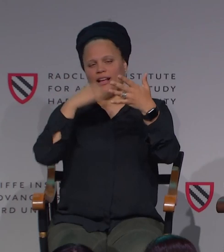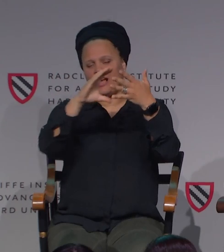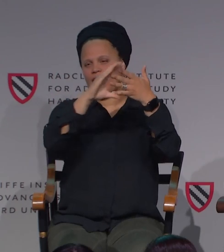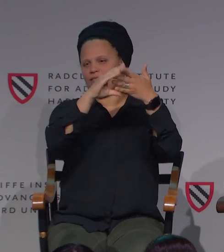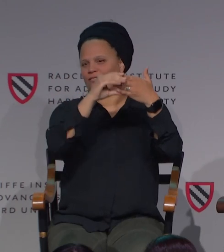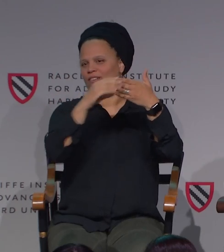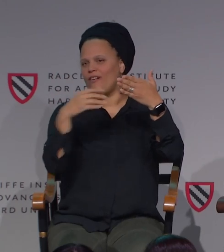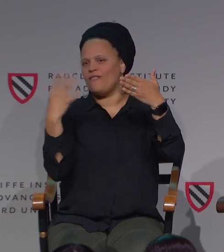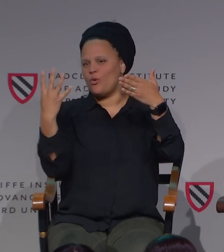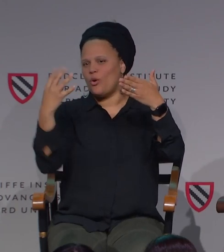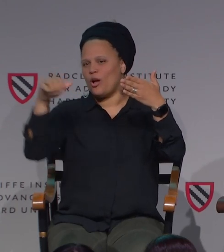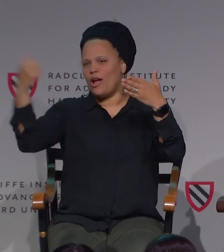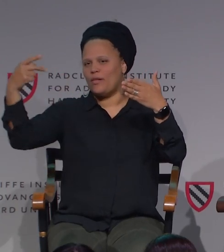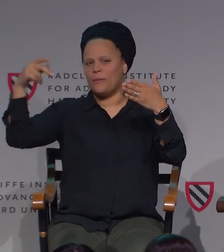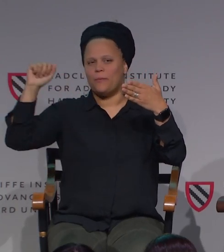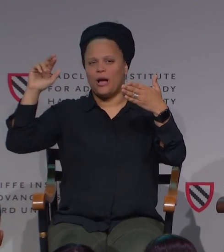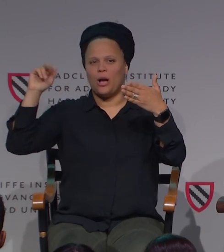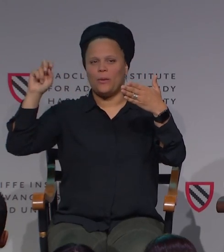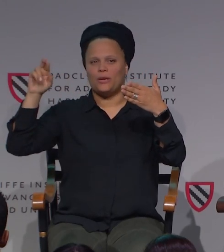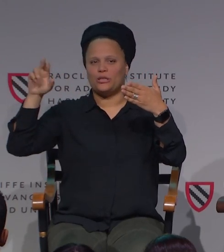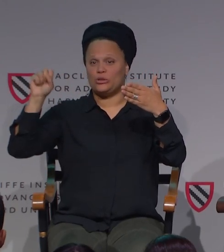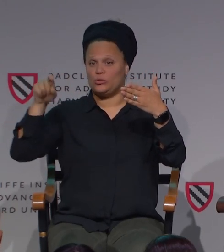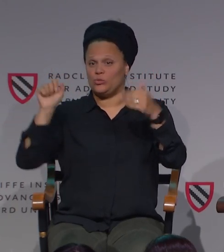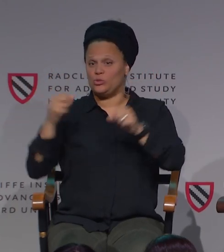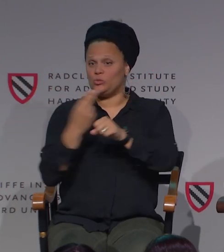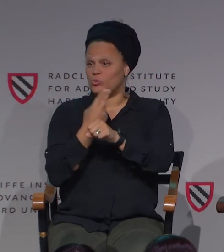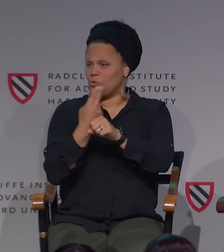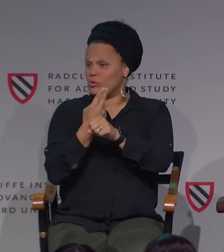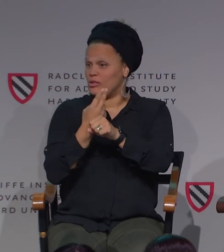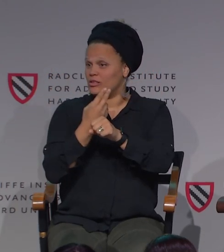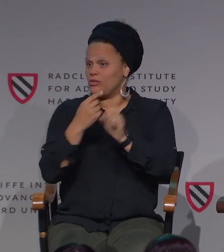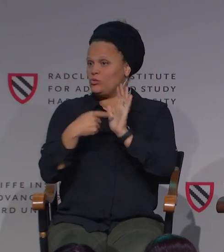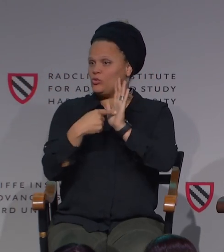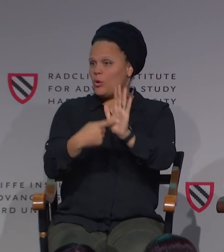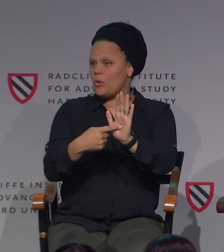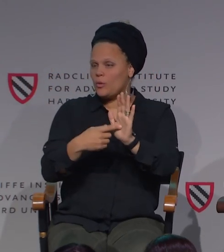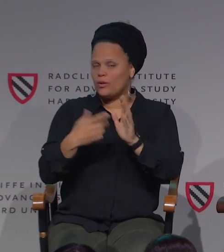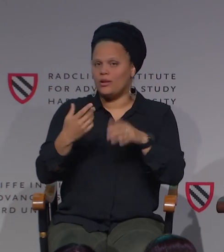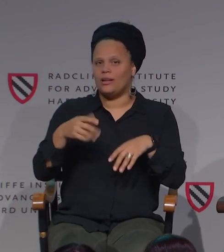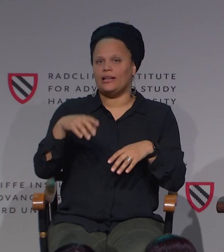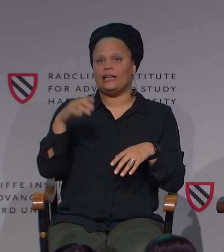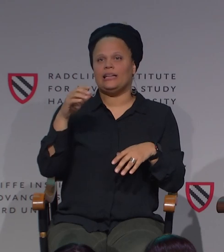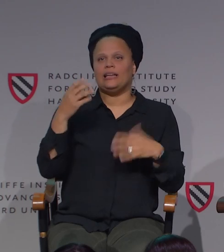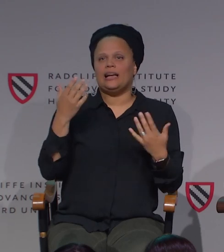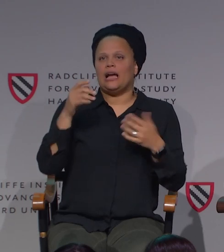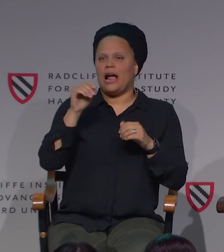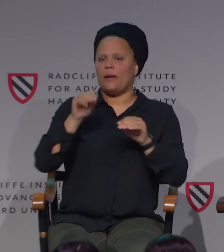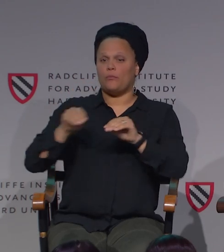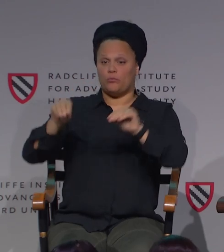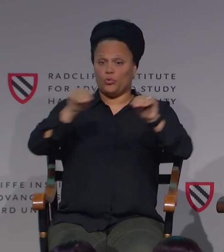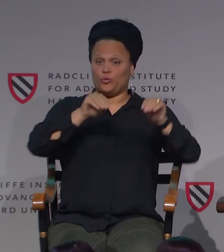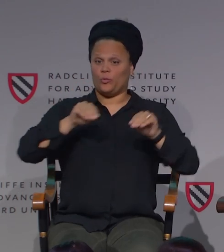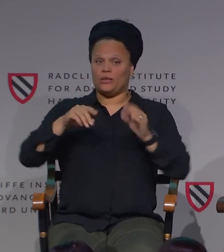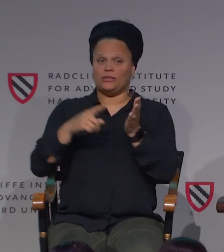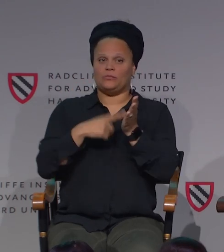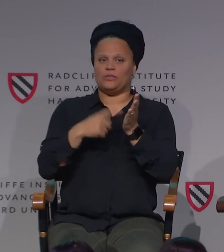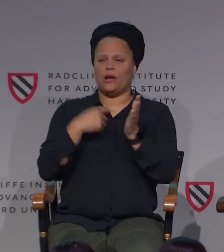You can't convey the language. But, you have those four other parameters. Would you be able to use those to convey something?